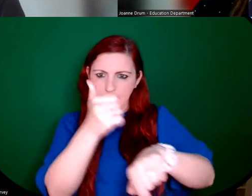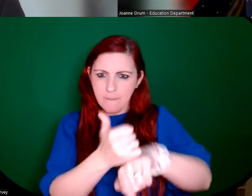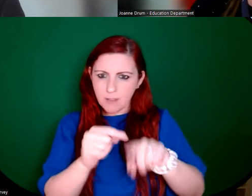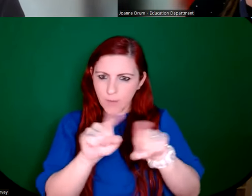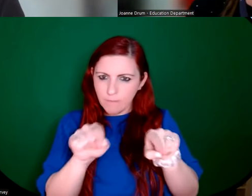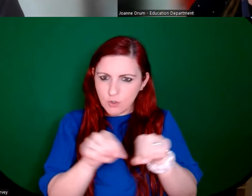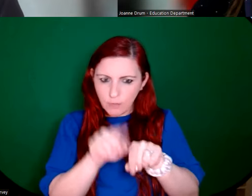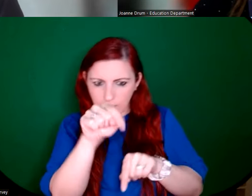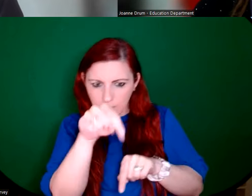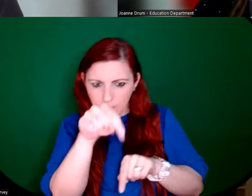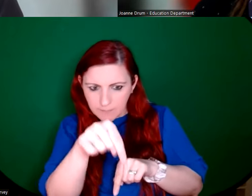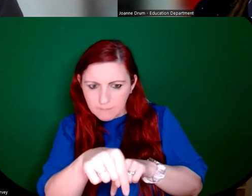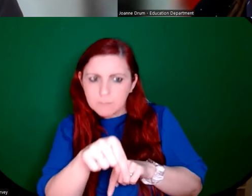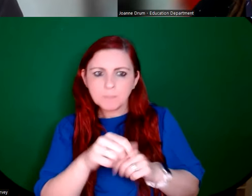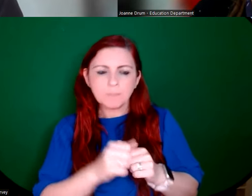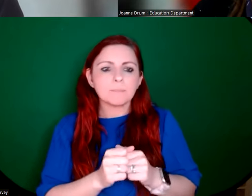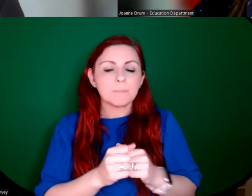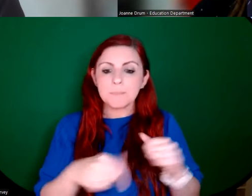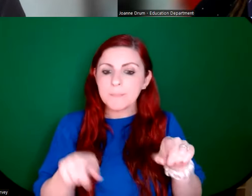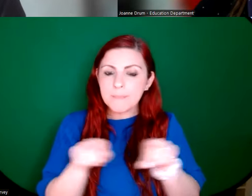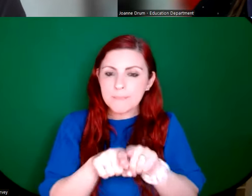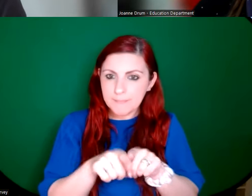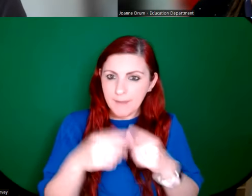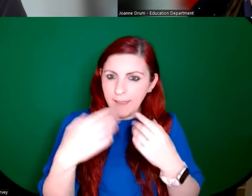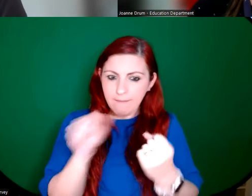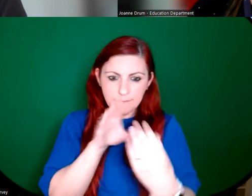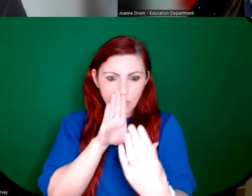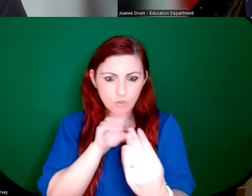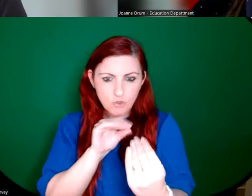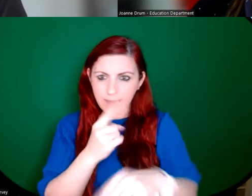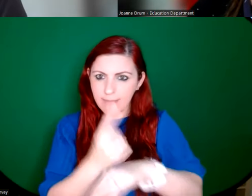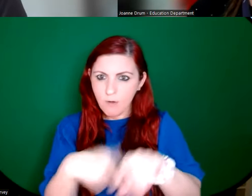wave your mouse over it. You'll also notice there's a chat box in zoom. If I